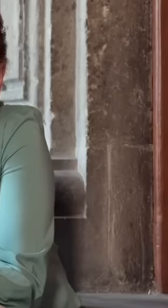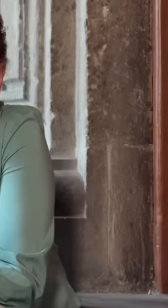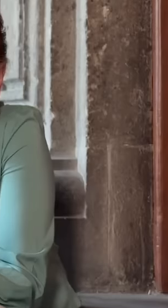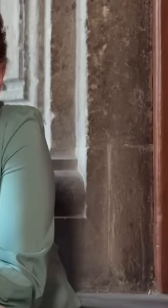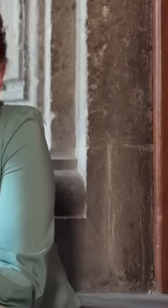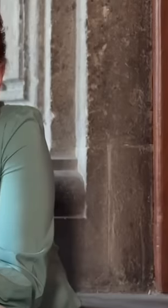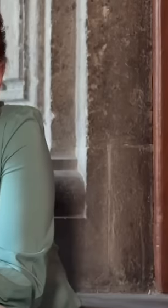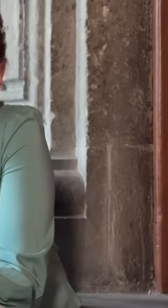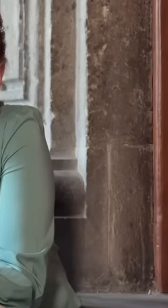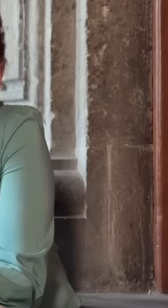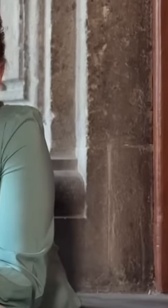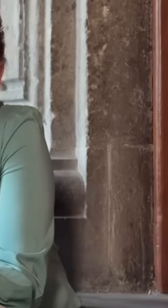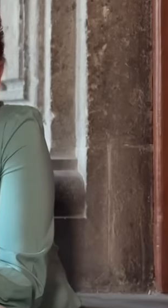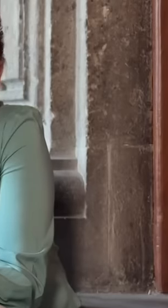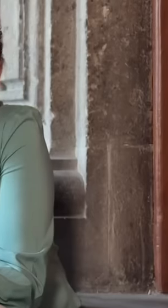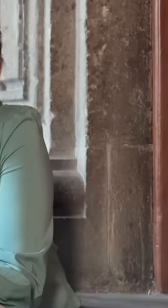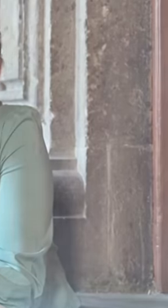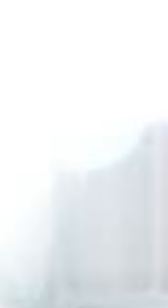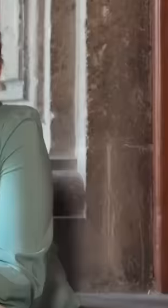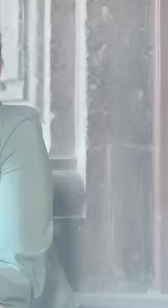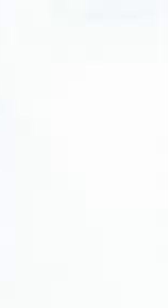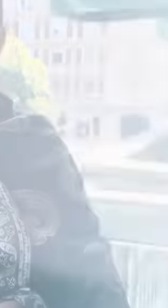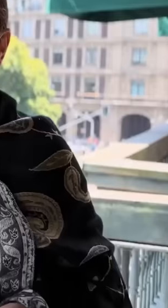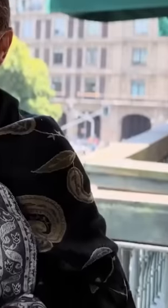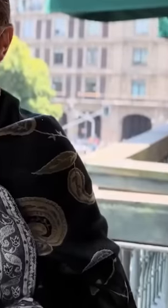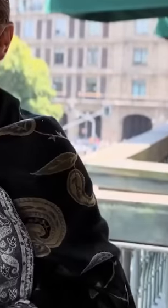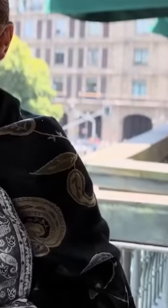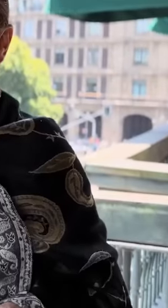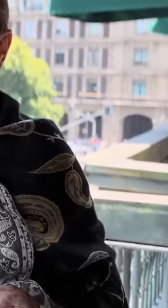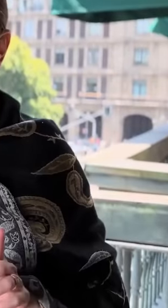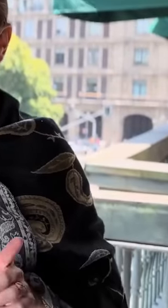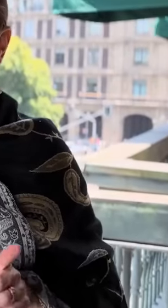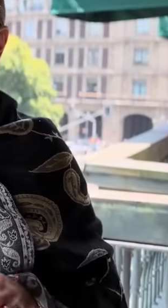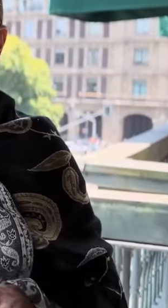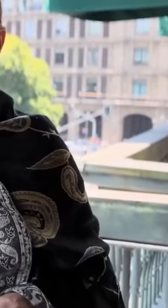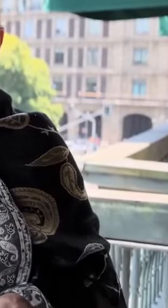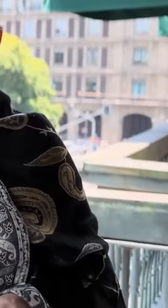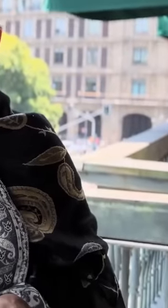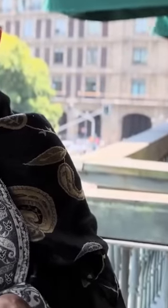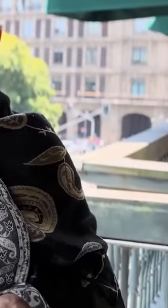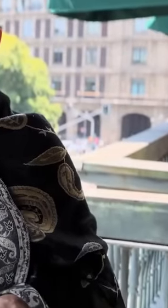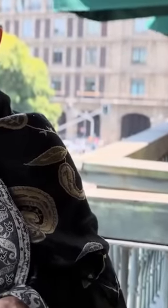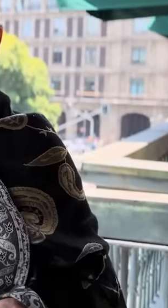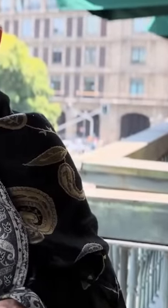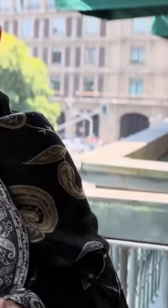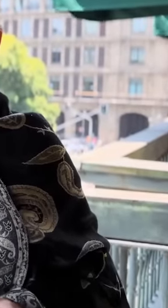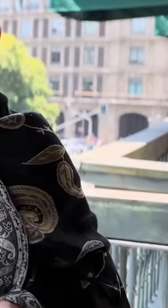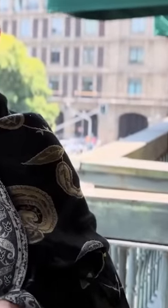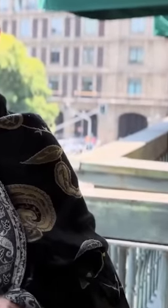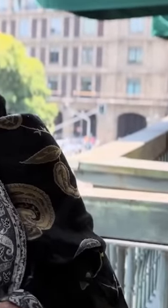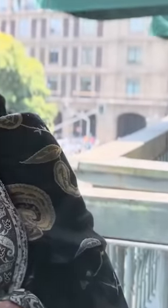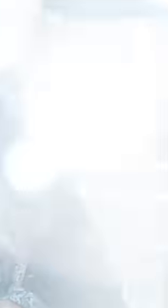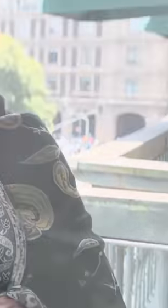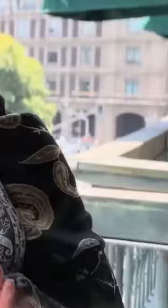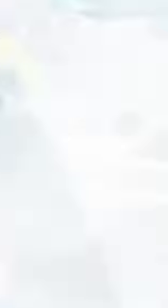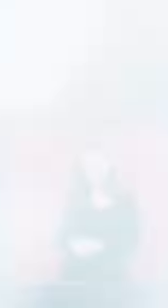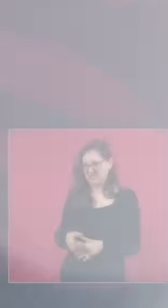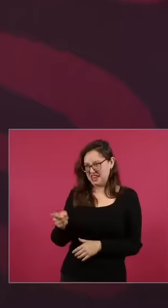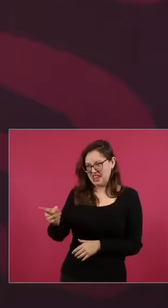the title of calling the president's wife first lady. of the republic today, with great joy